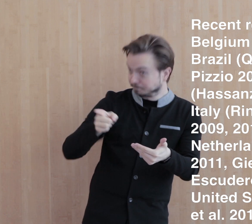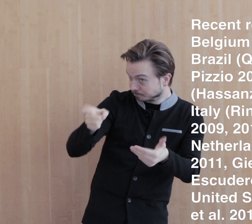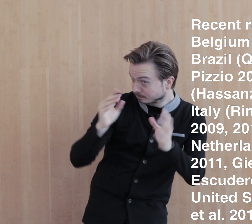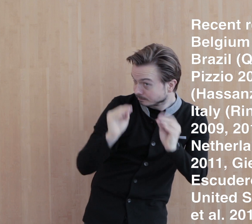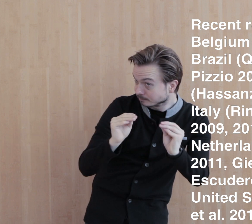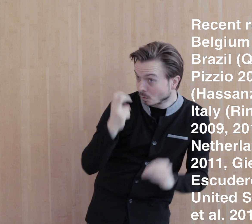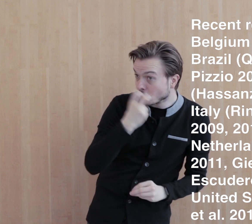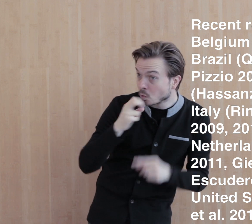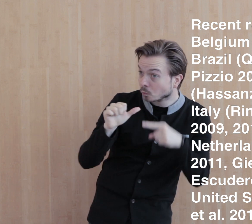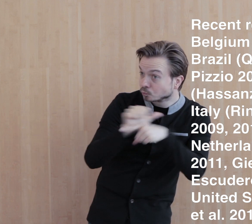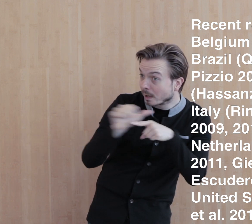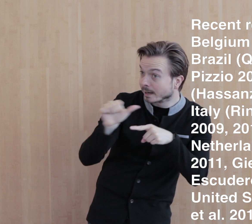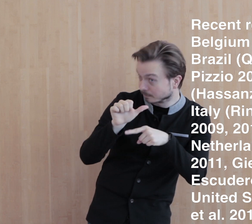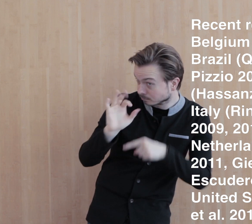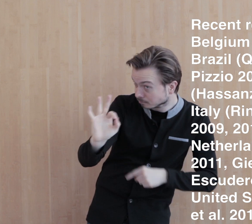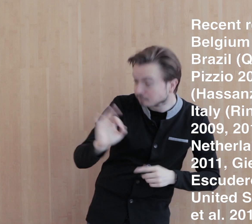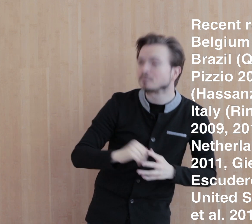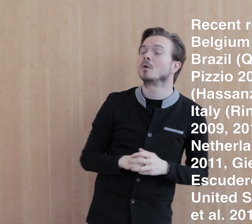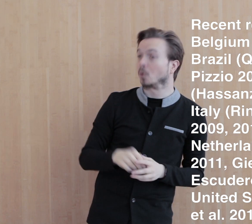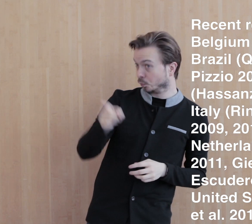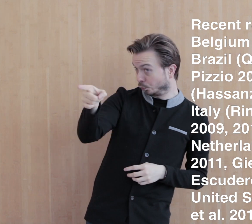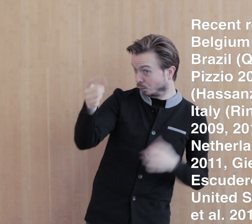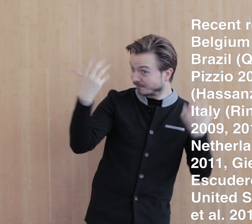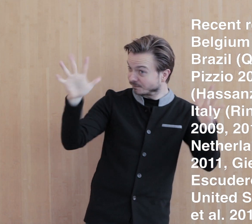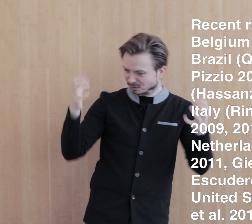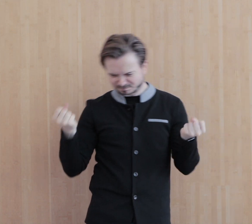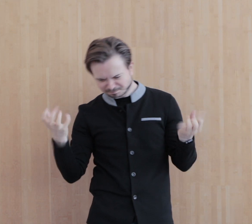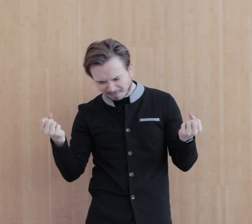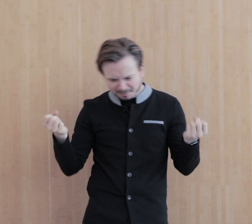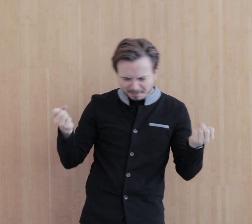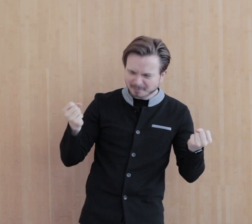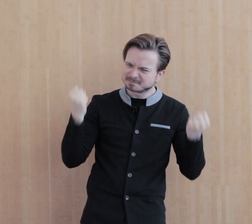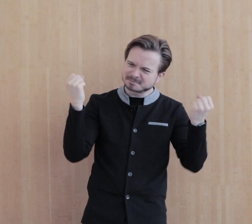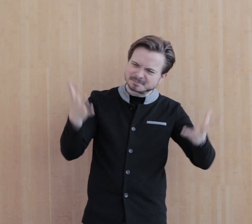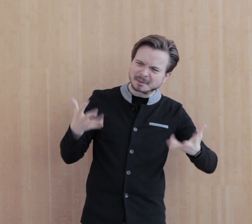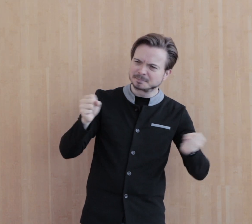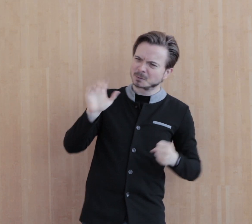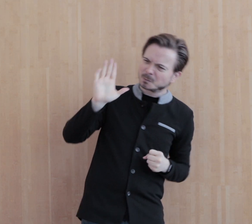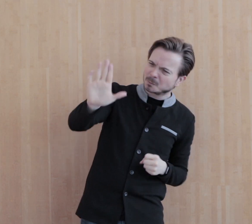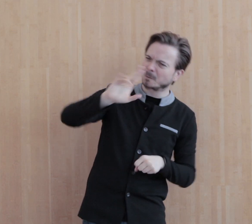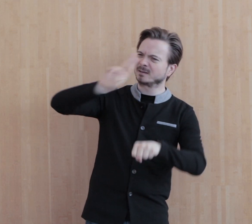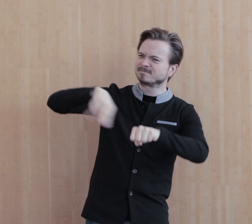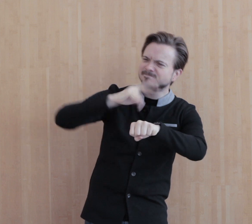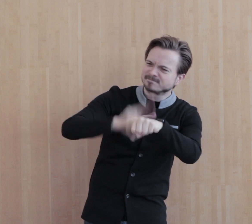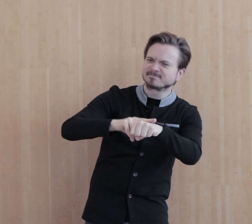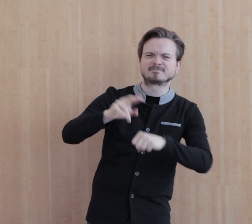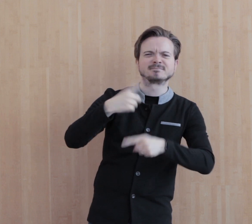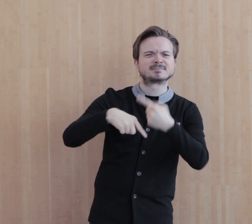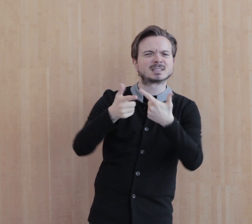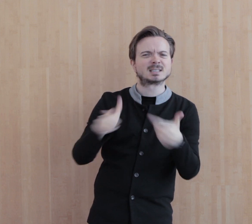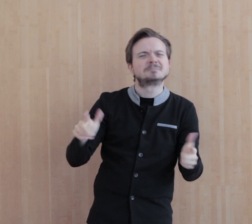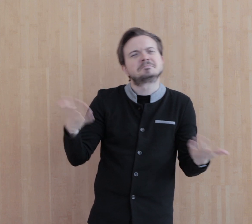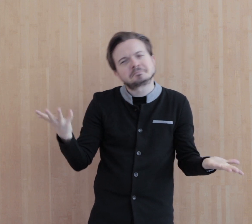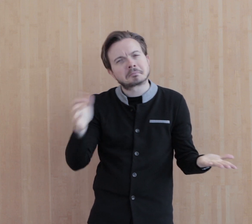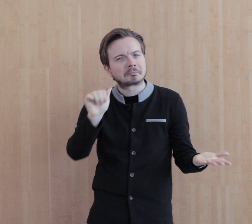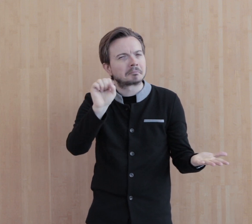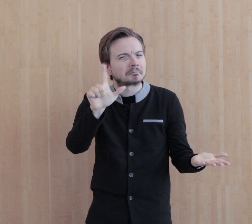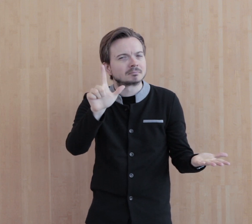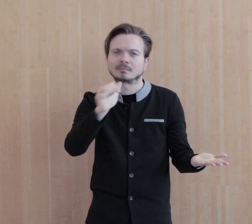and received oral training along with fluent and natural signed input (like ASL).